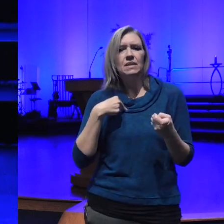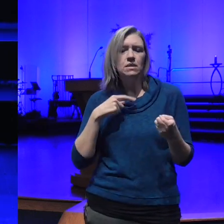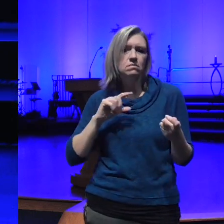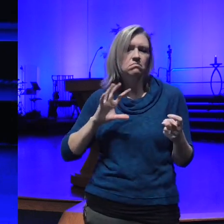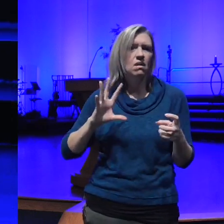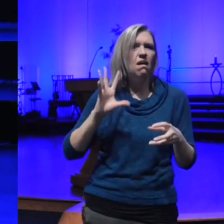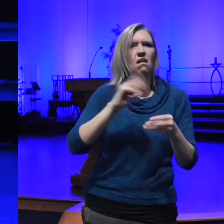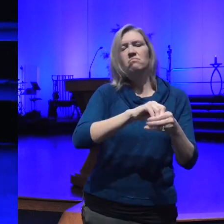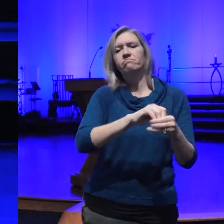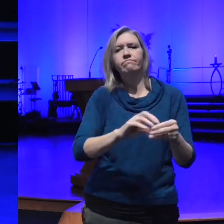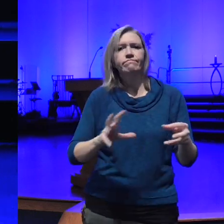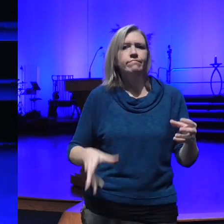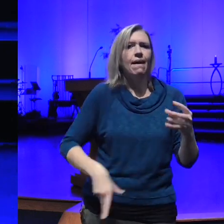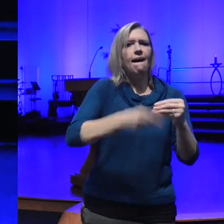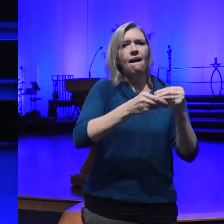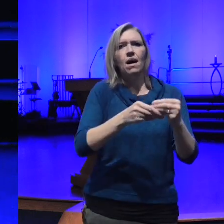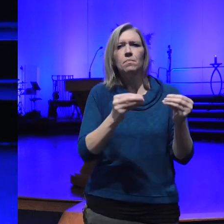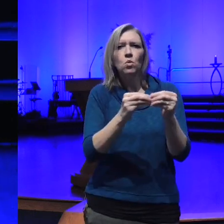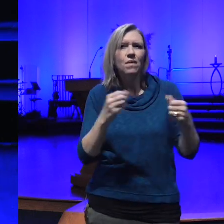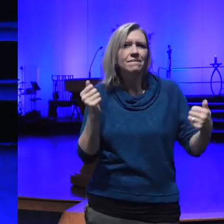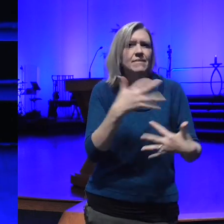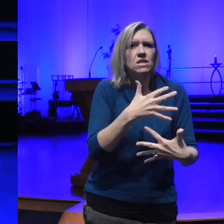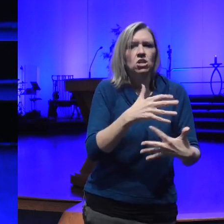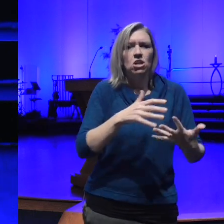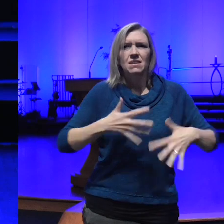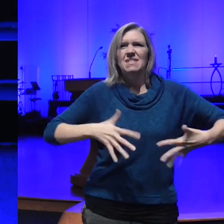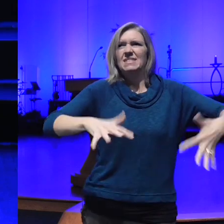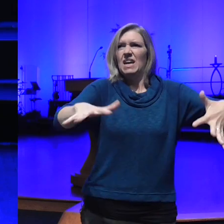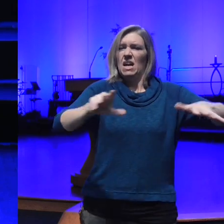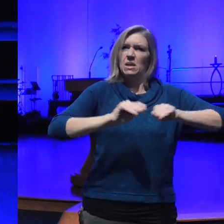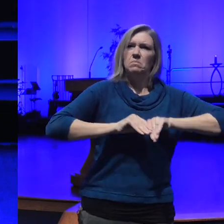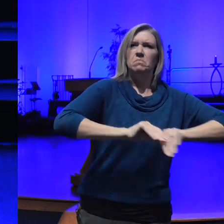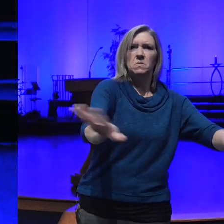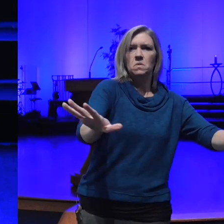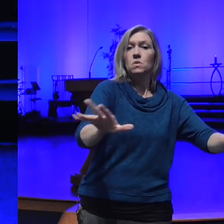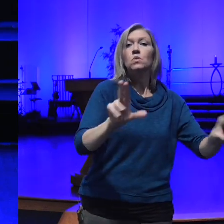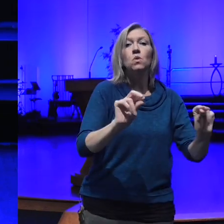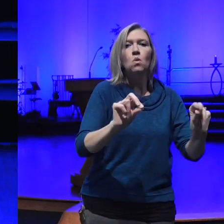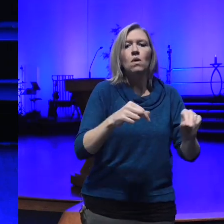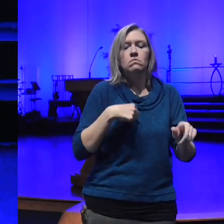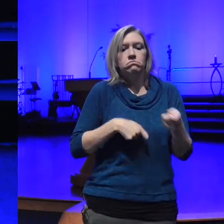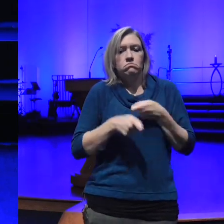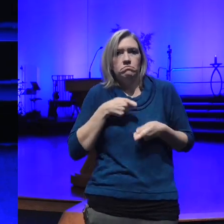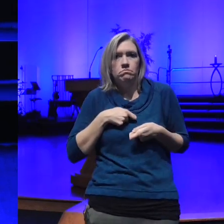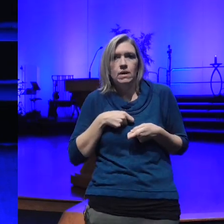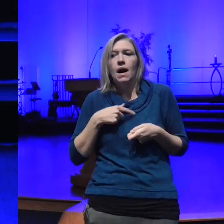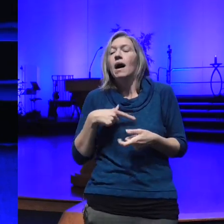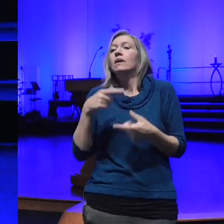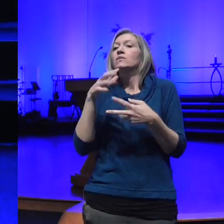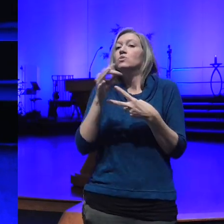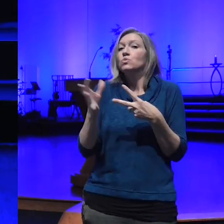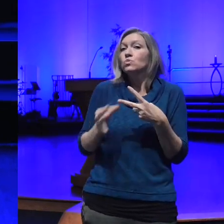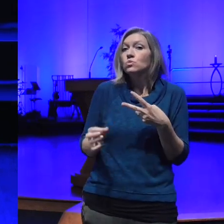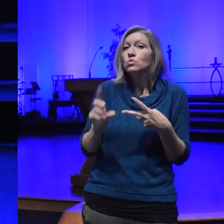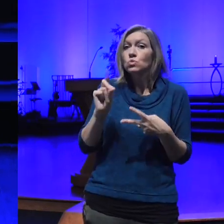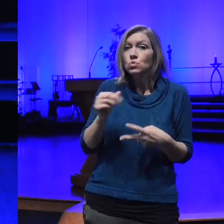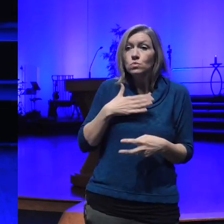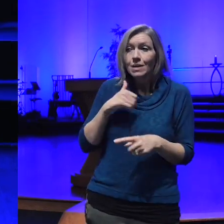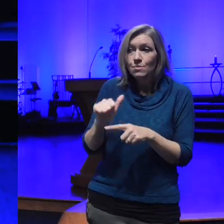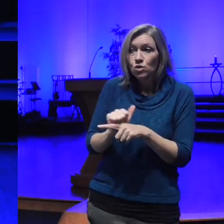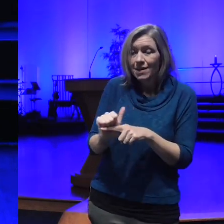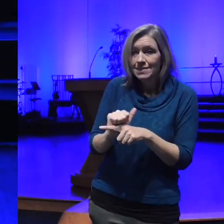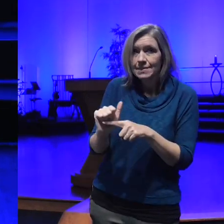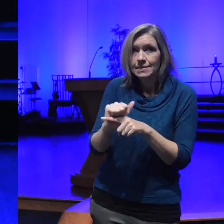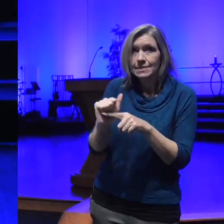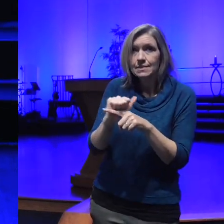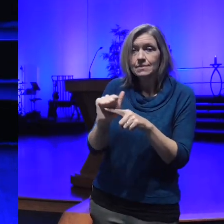constantly of fear and anxiety rather I choose to do my practice practice and to be centered and